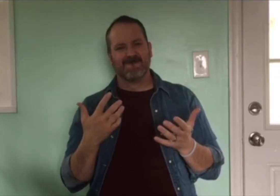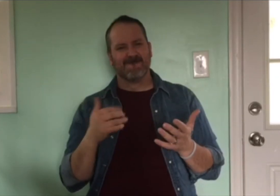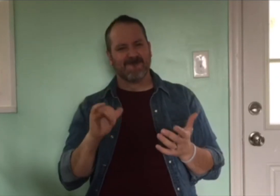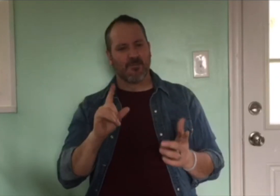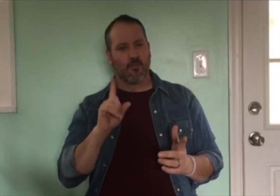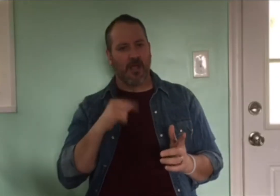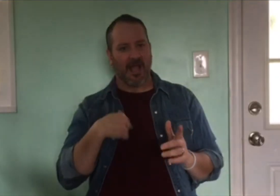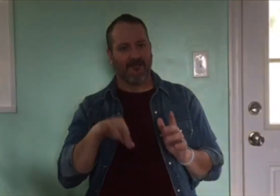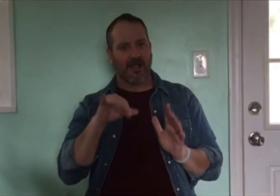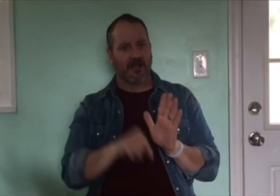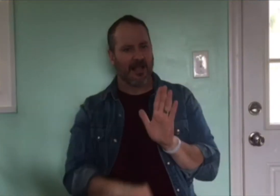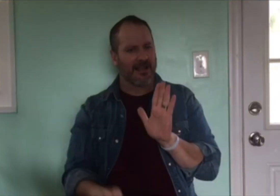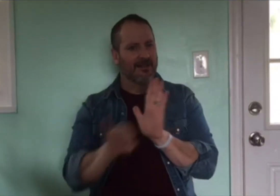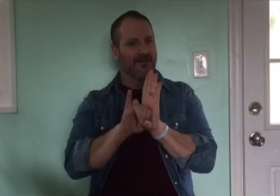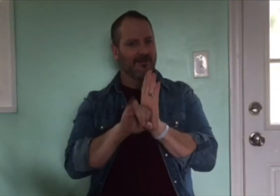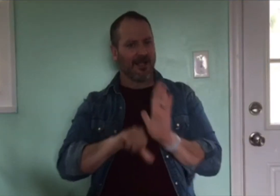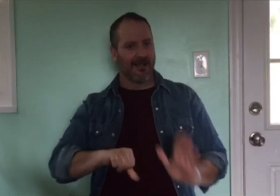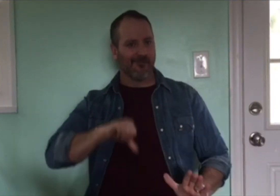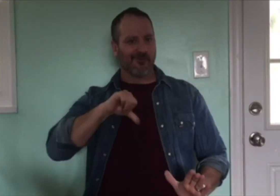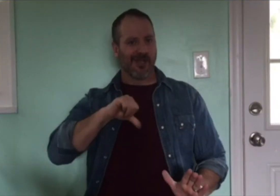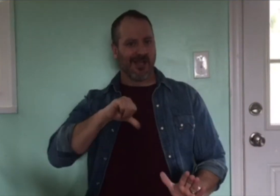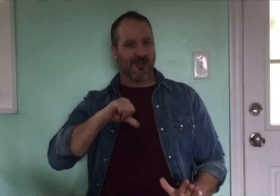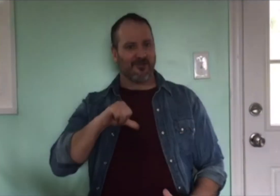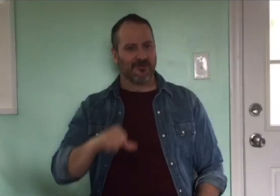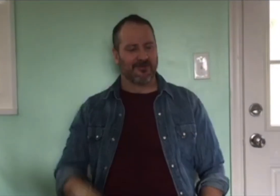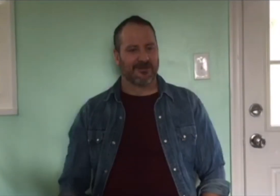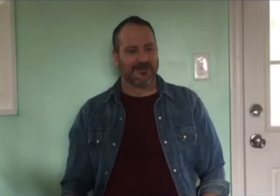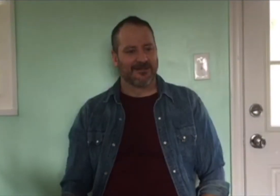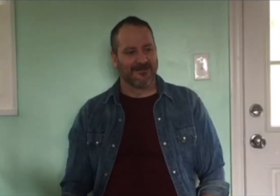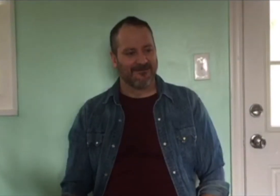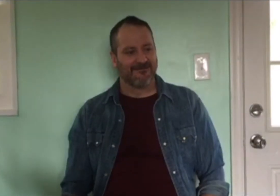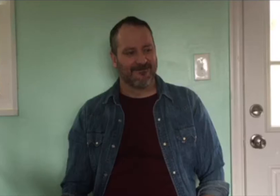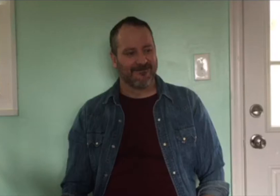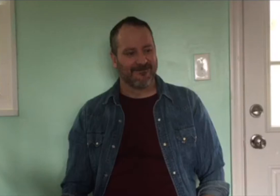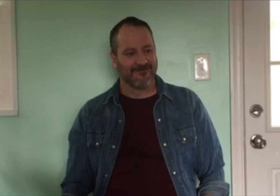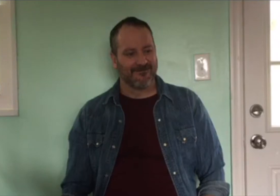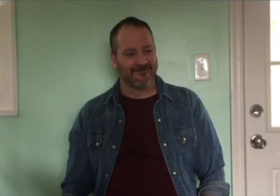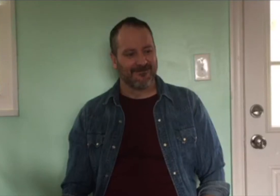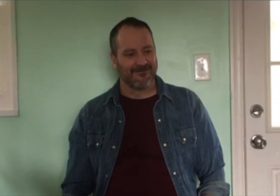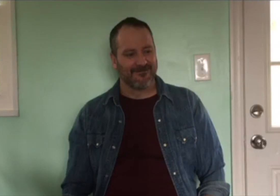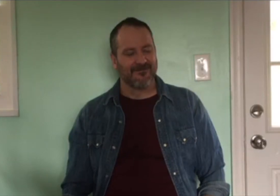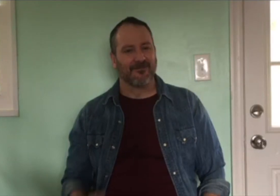I started feel proud of who I was and where I came from. I’d like to show you a picture.